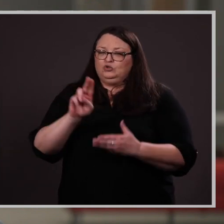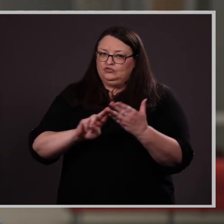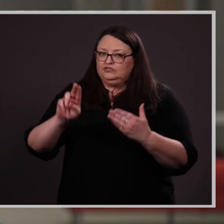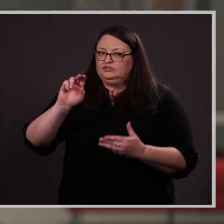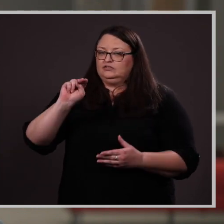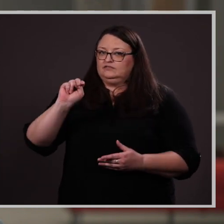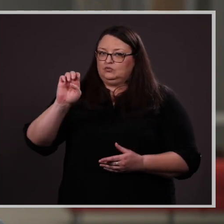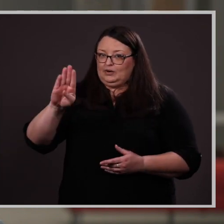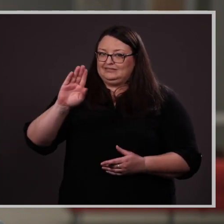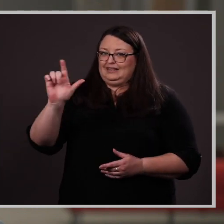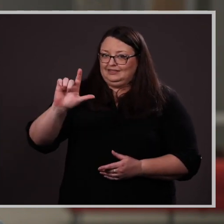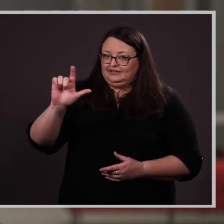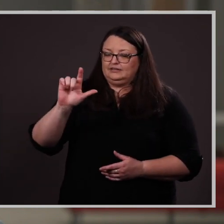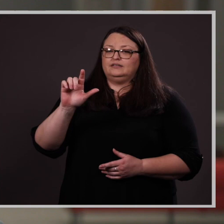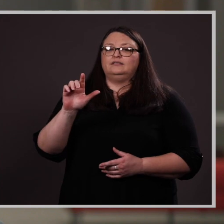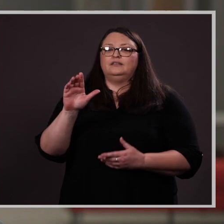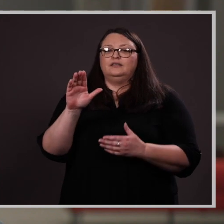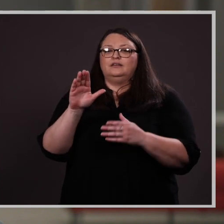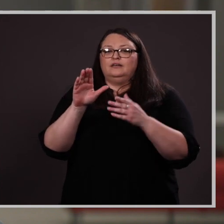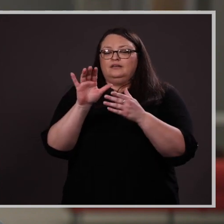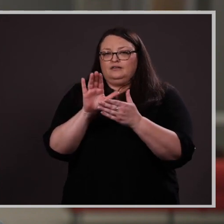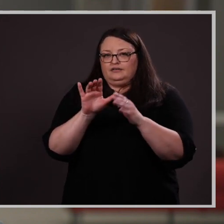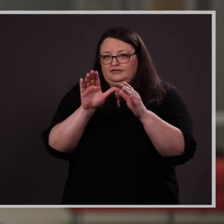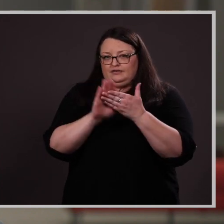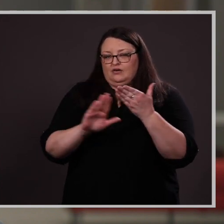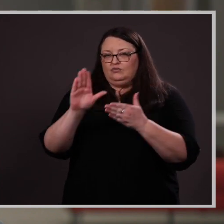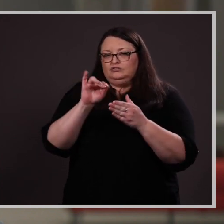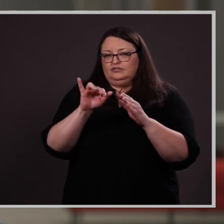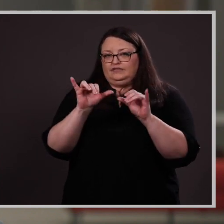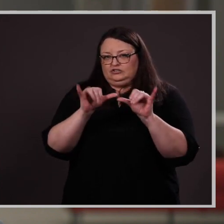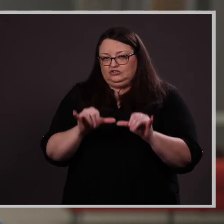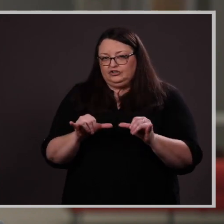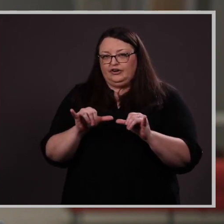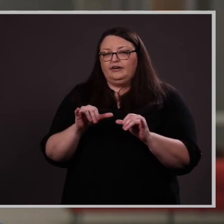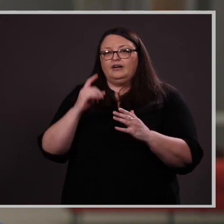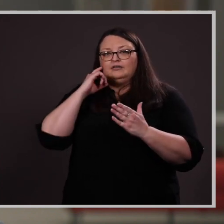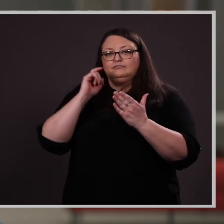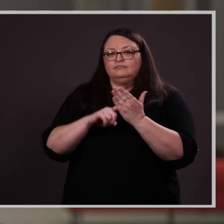of Engineering, I am pleased to recognize Dean’s Award recipient Morgan Elizabeth